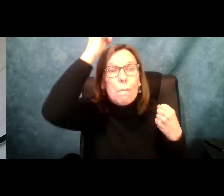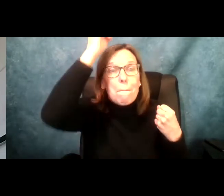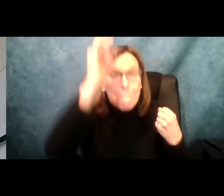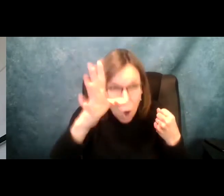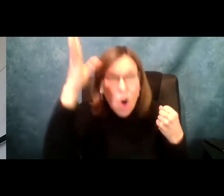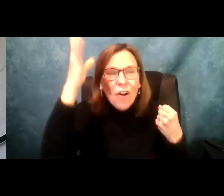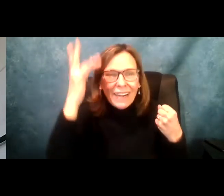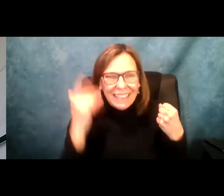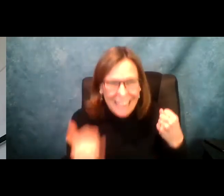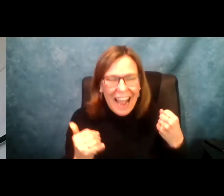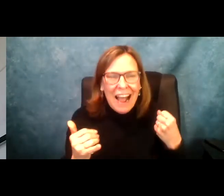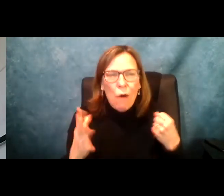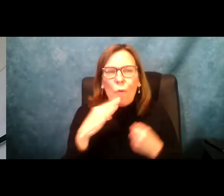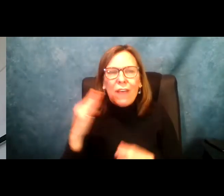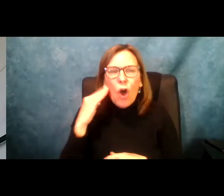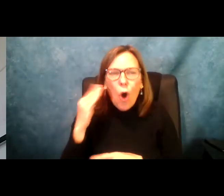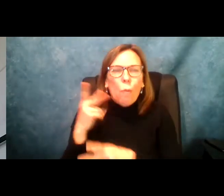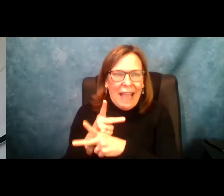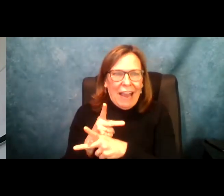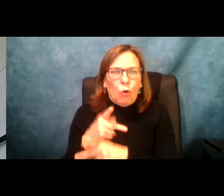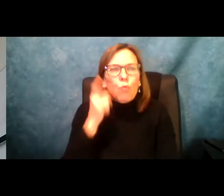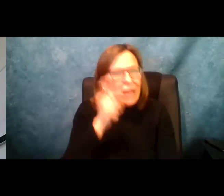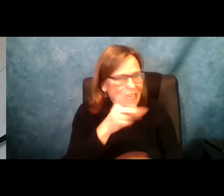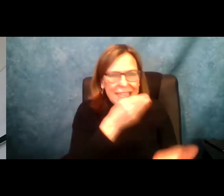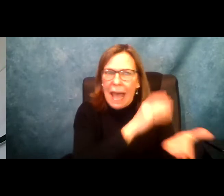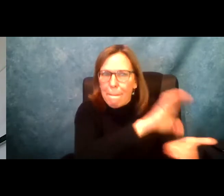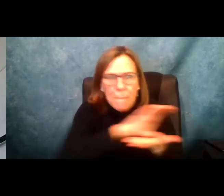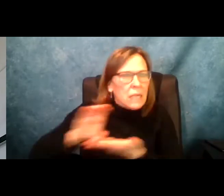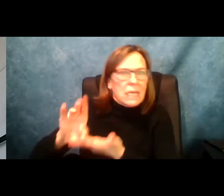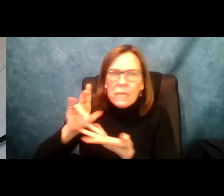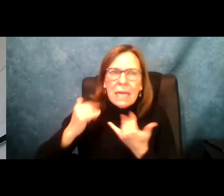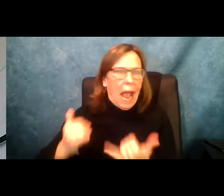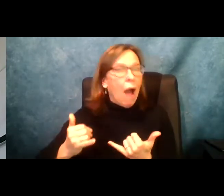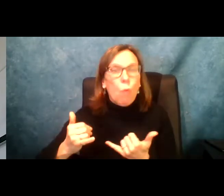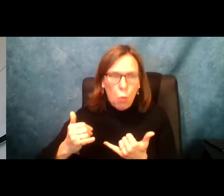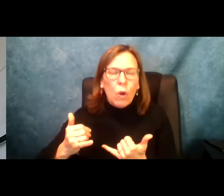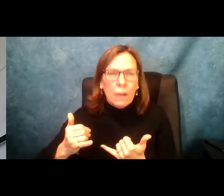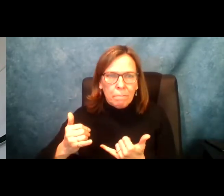fund. Guess what? It's pouring. We have a hurricane